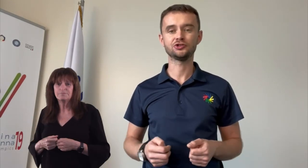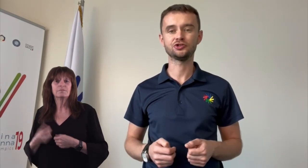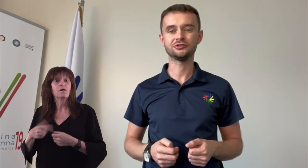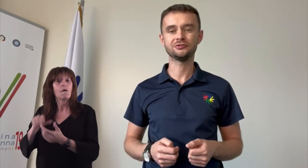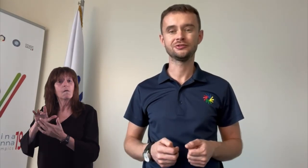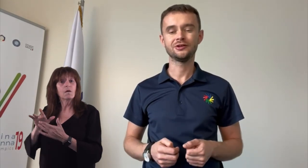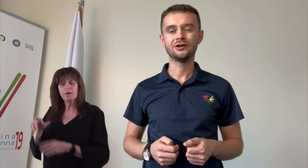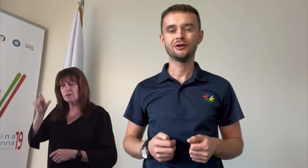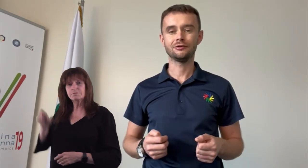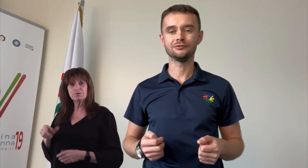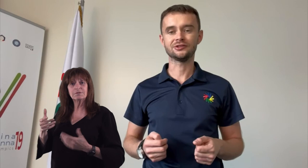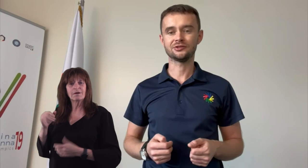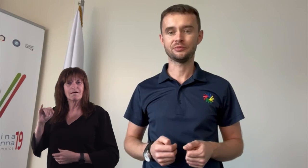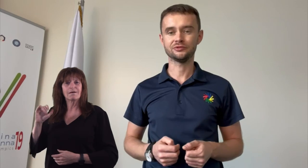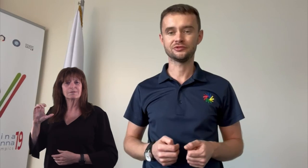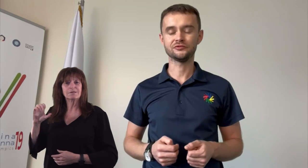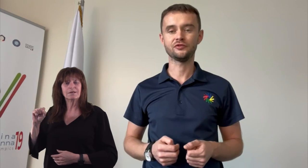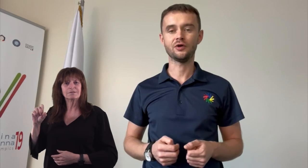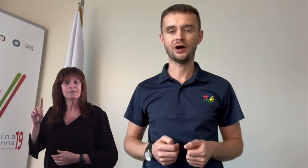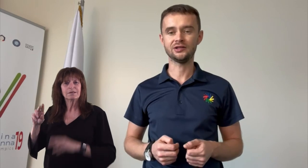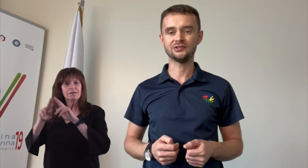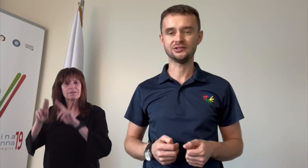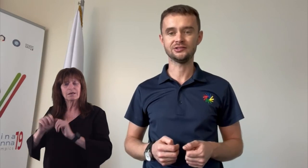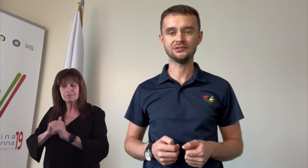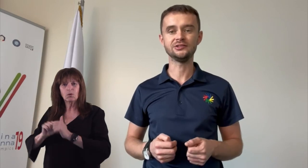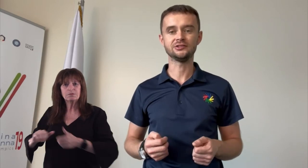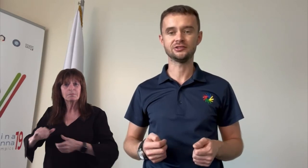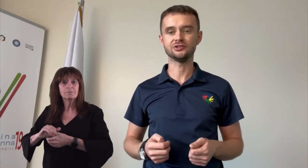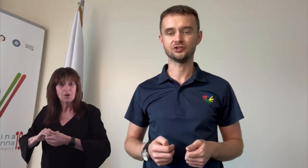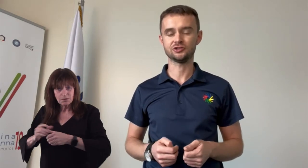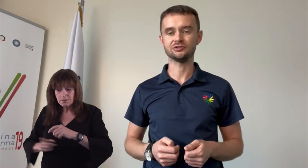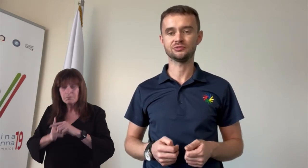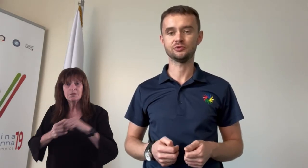for ICSD International Sports Partners. I am responsible